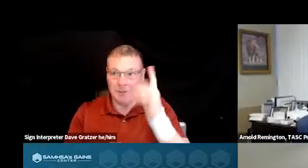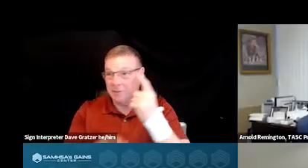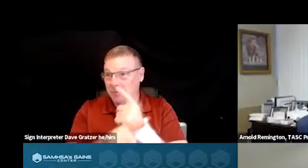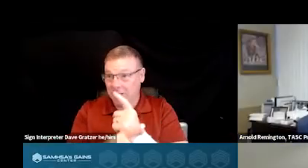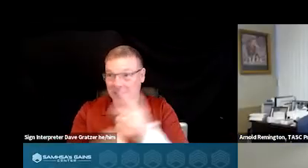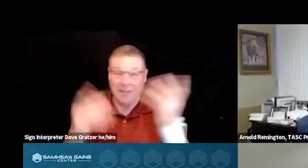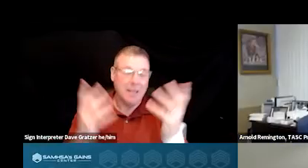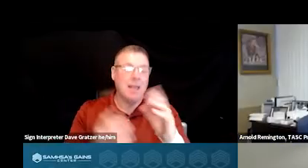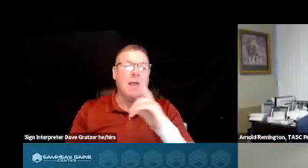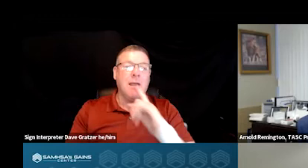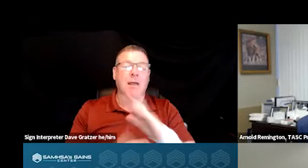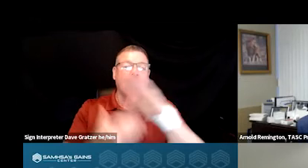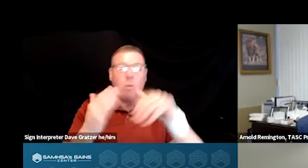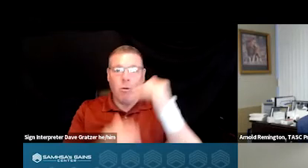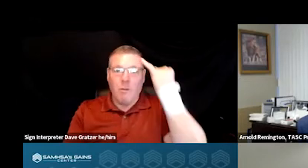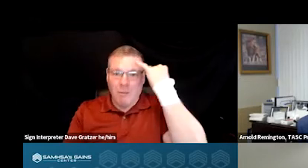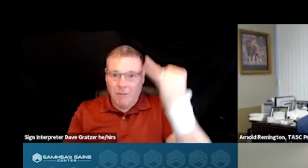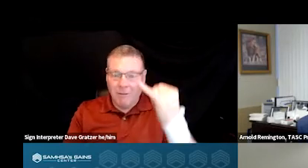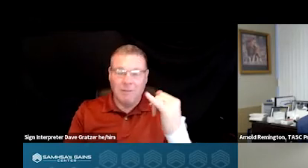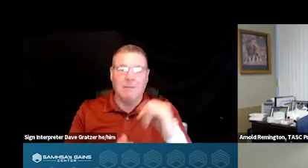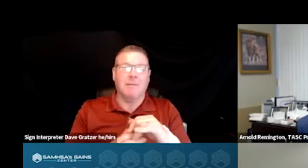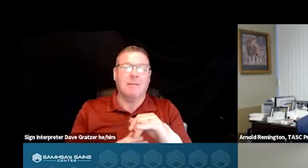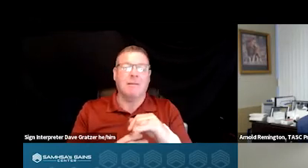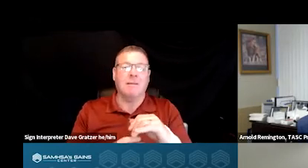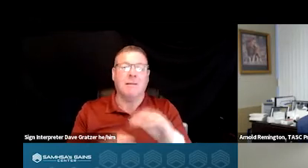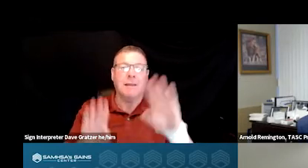The\ whole idea in behavioral health,